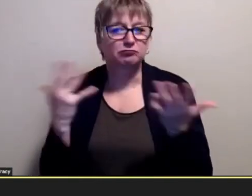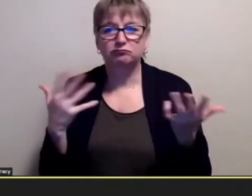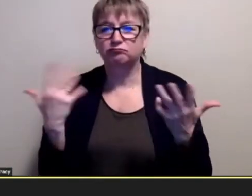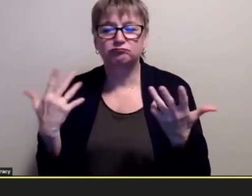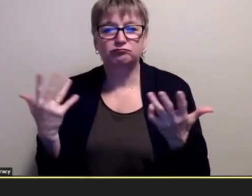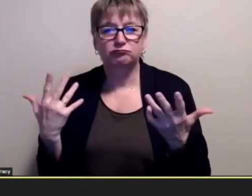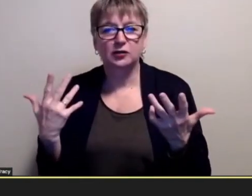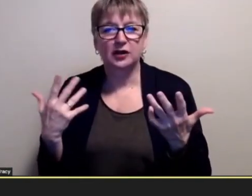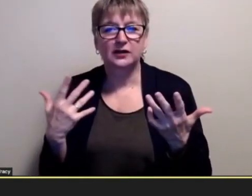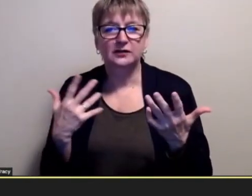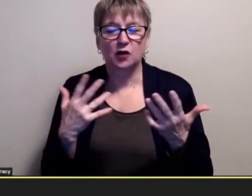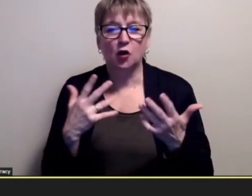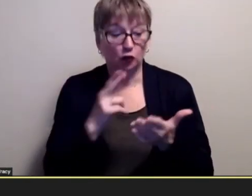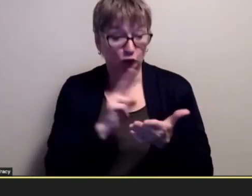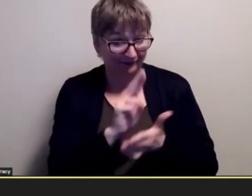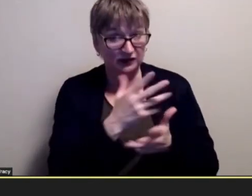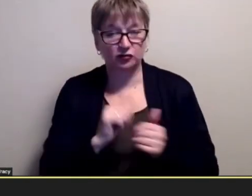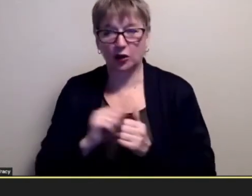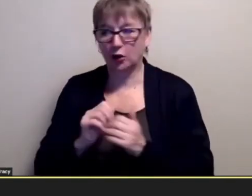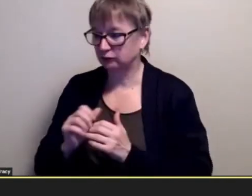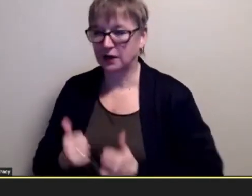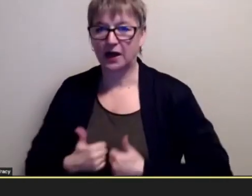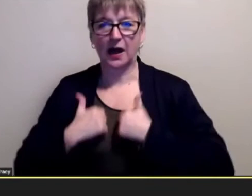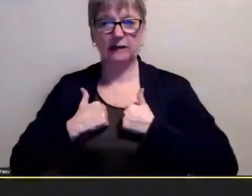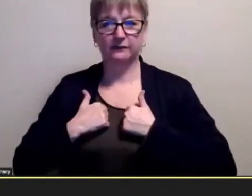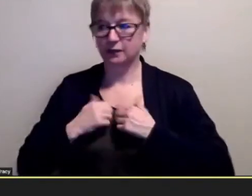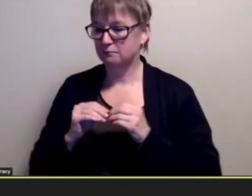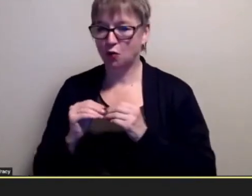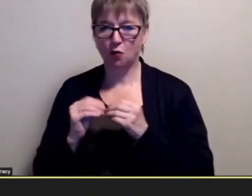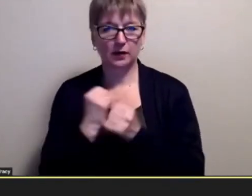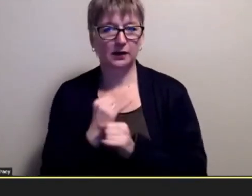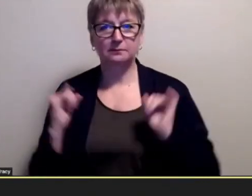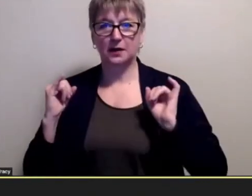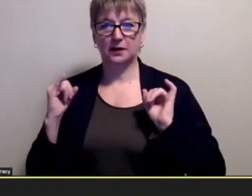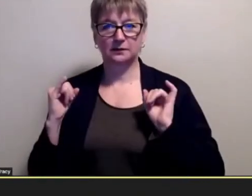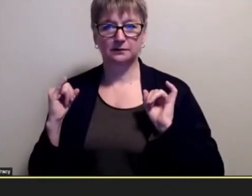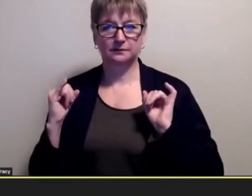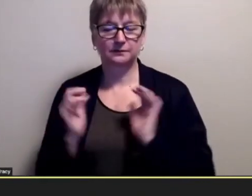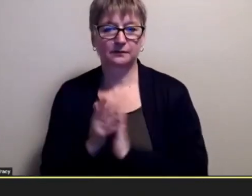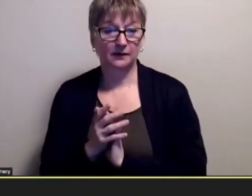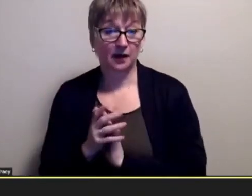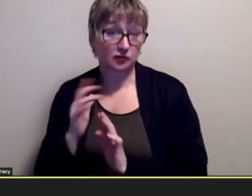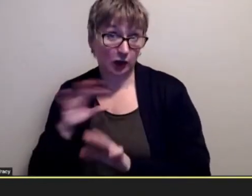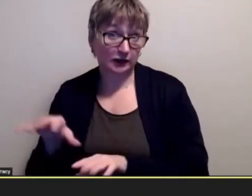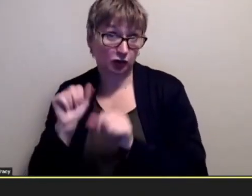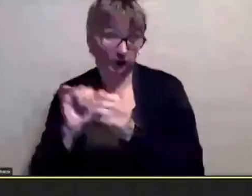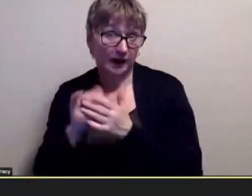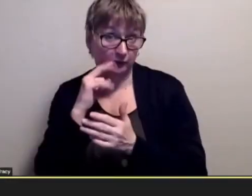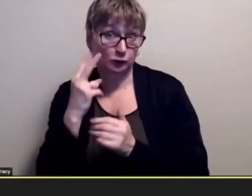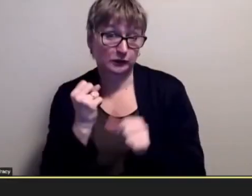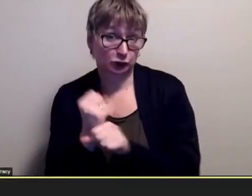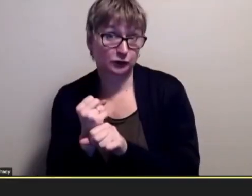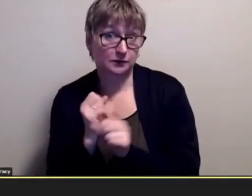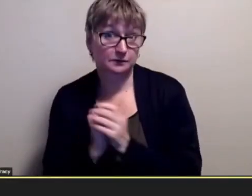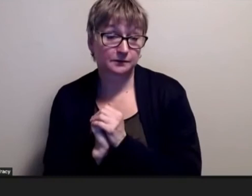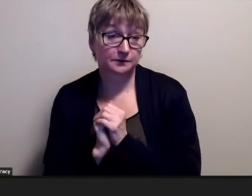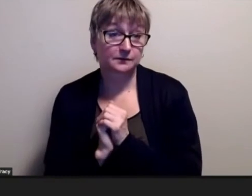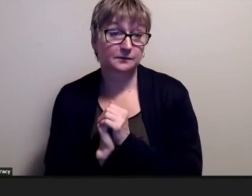after university to like be more independent so yeah i took that for two years so do you think